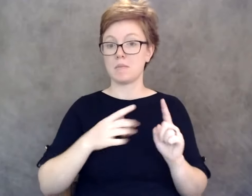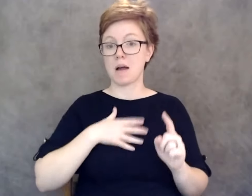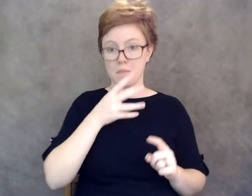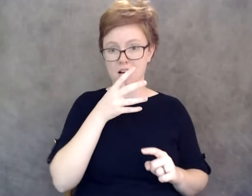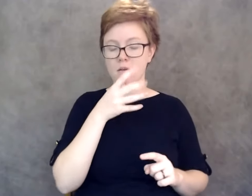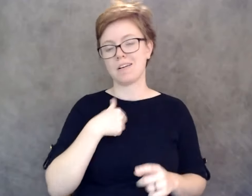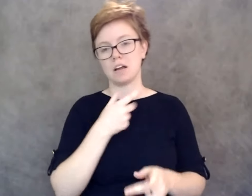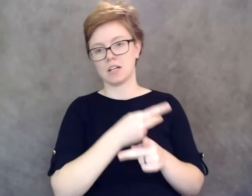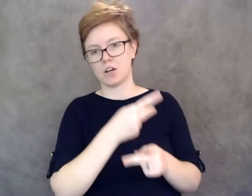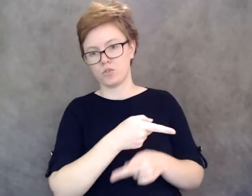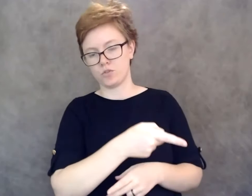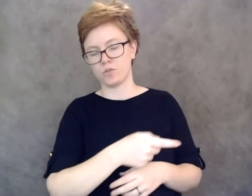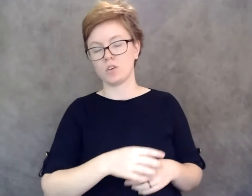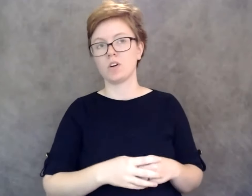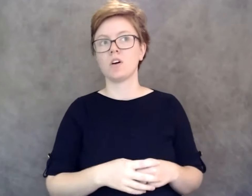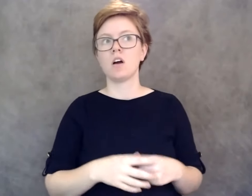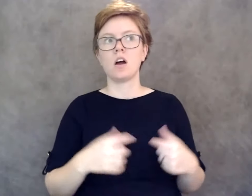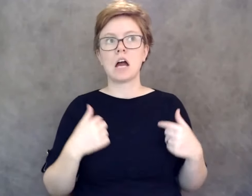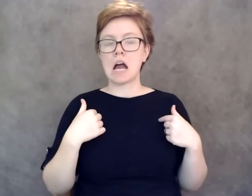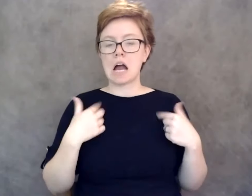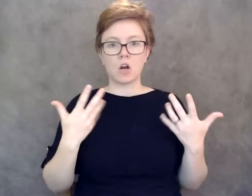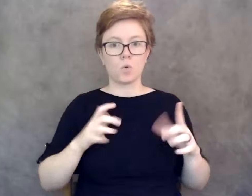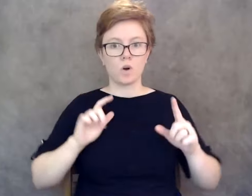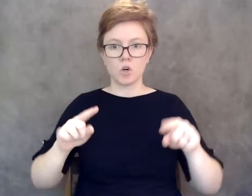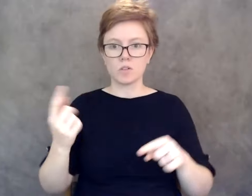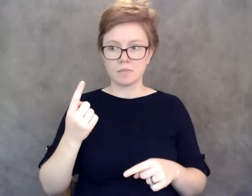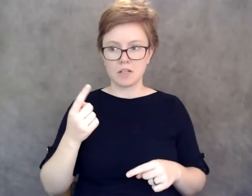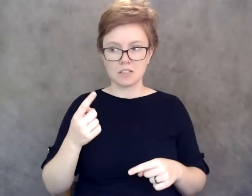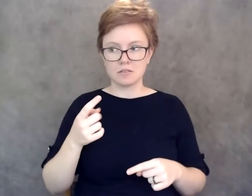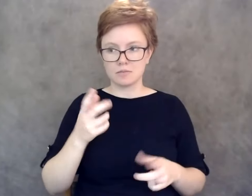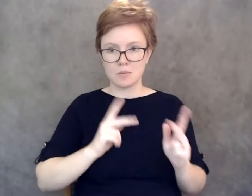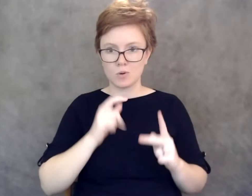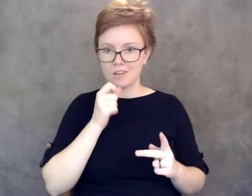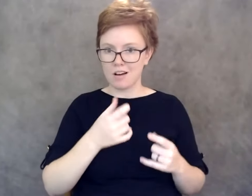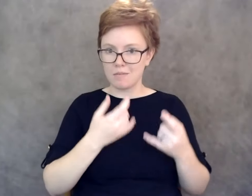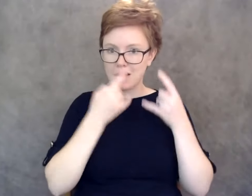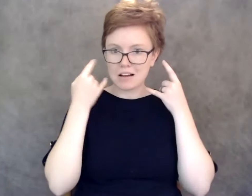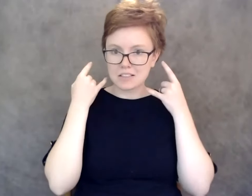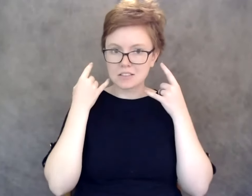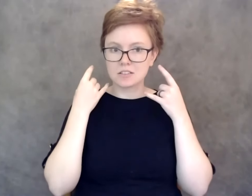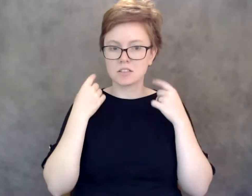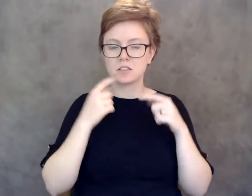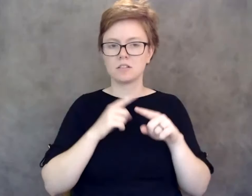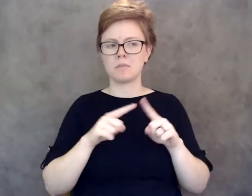you know, I don't want to be a place where folks aren't wearing masks either but I also recognize that if you have a respiratory issue